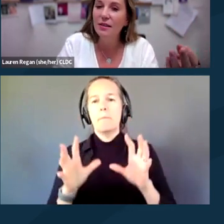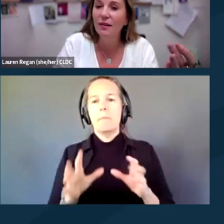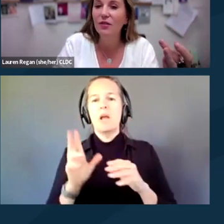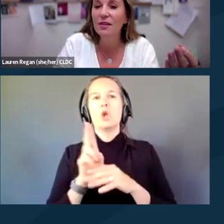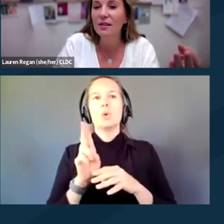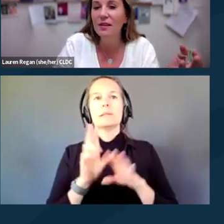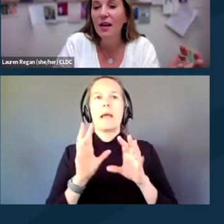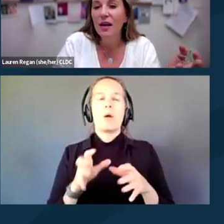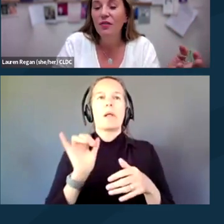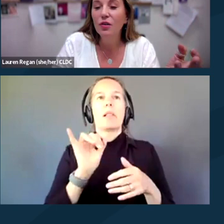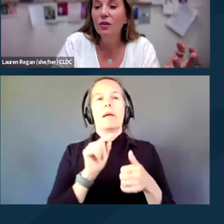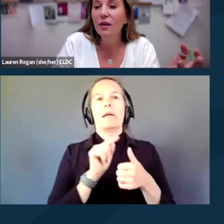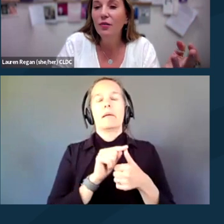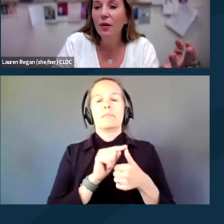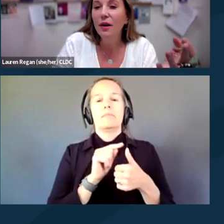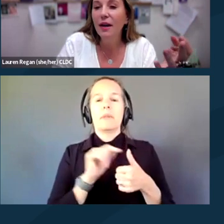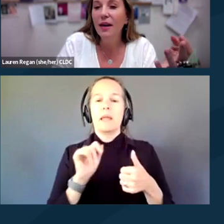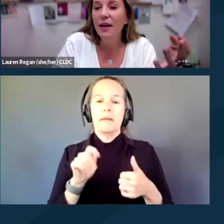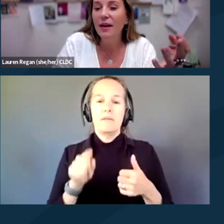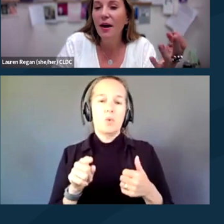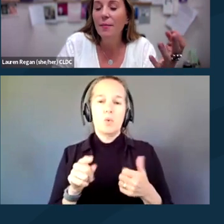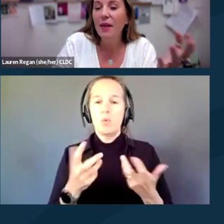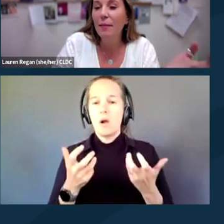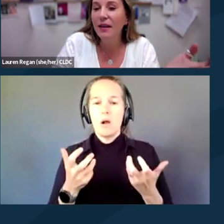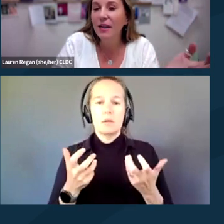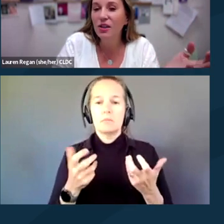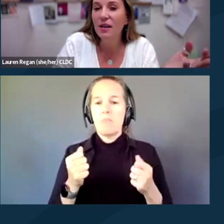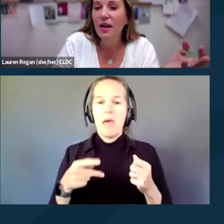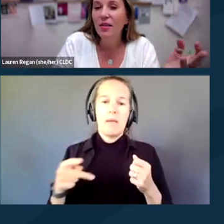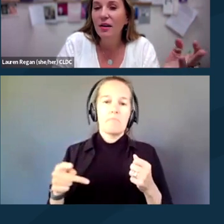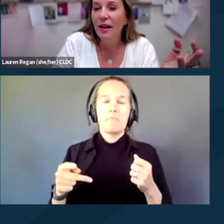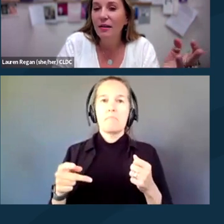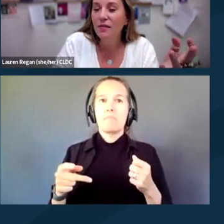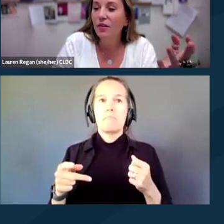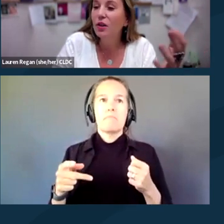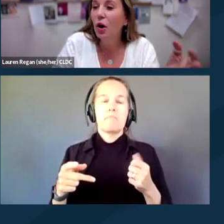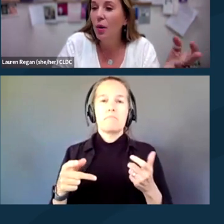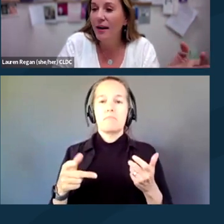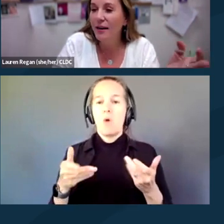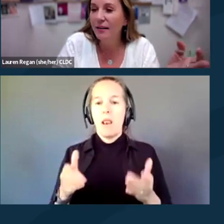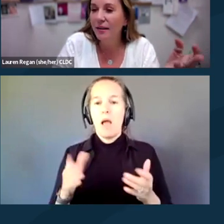Like for instance, if you're looking for a application that allows for co-editing,